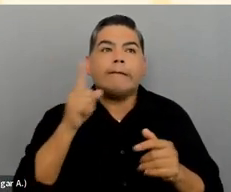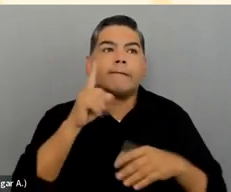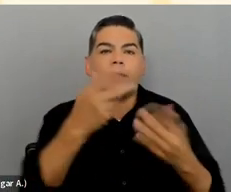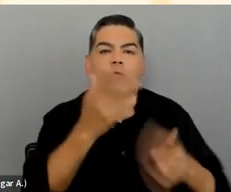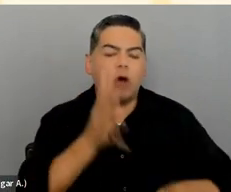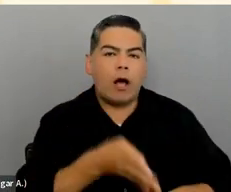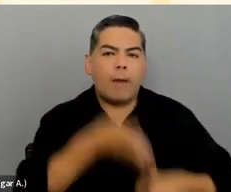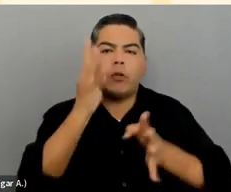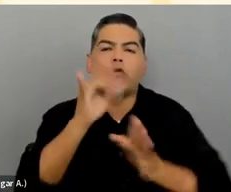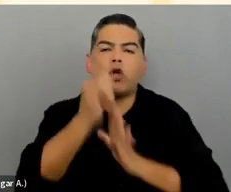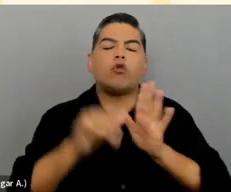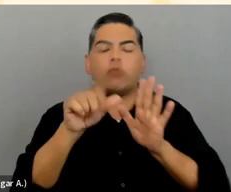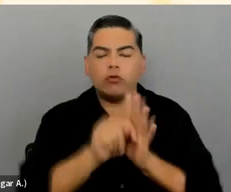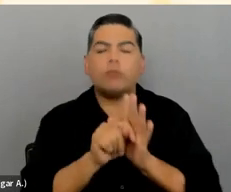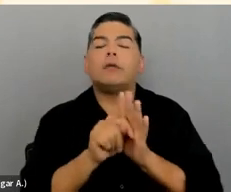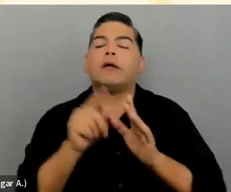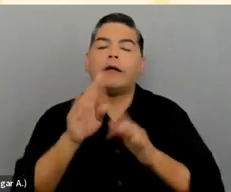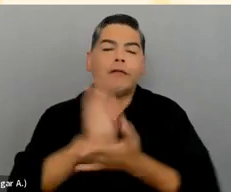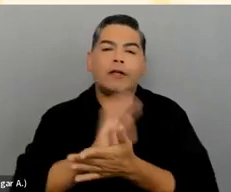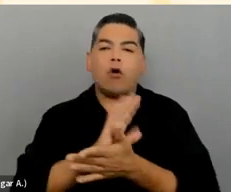to get it generated or get them to sign up for service.